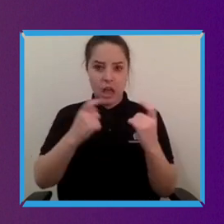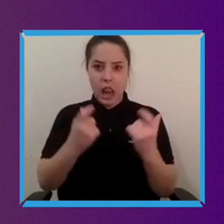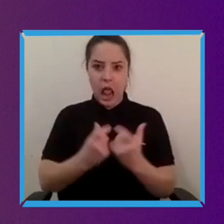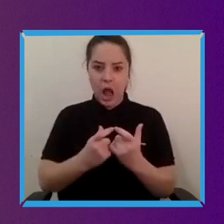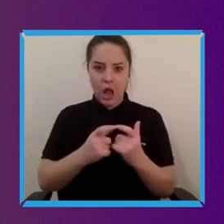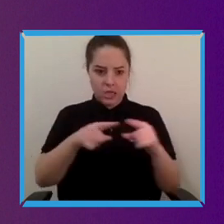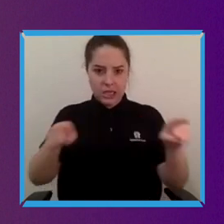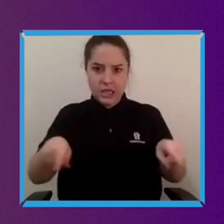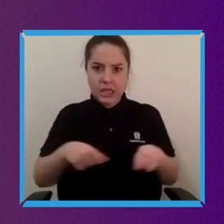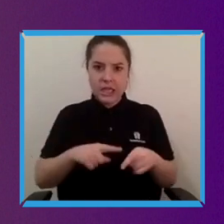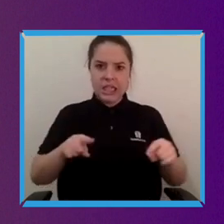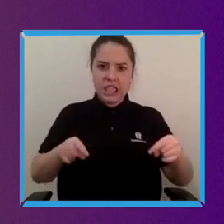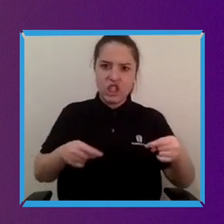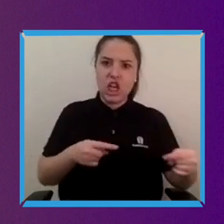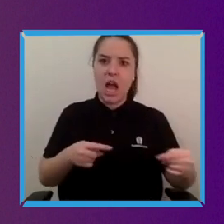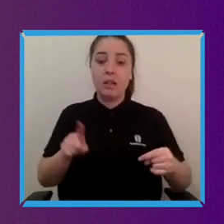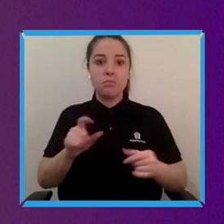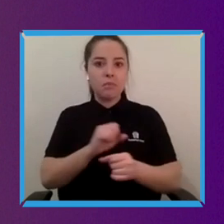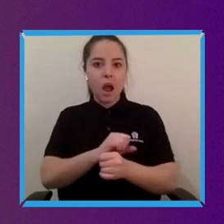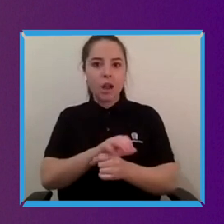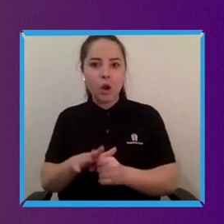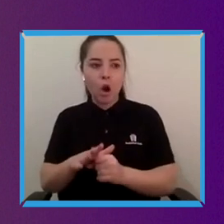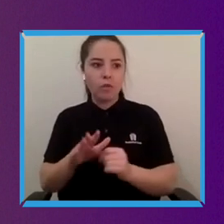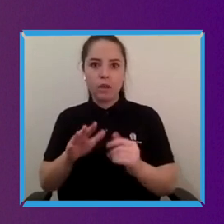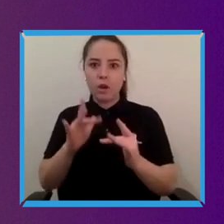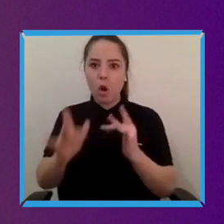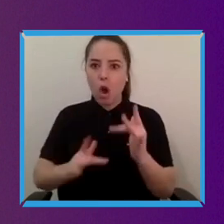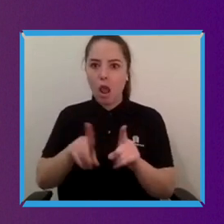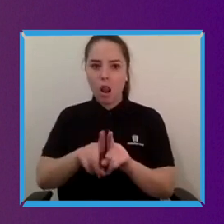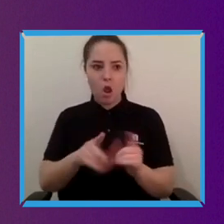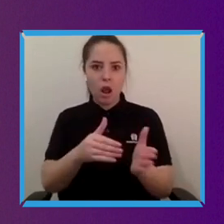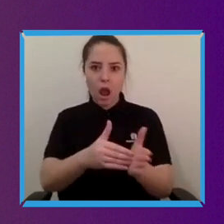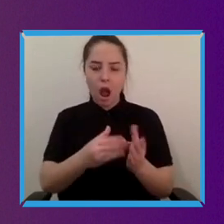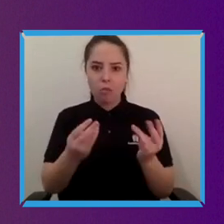in COVID-19 have been able to excel with remote learning.